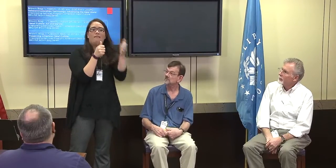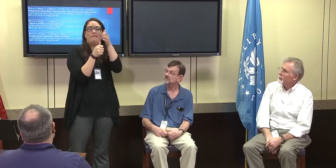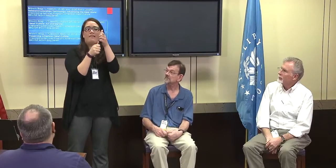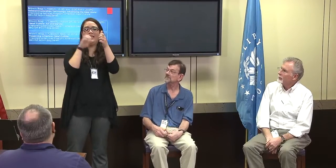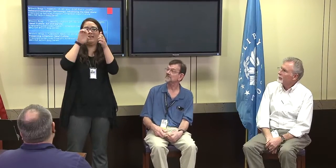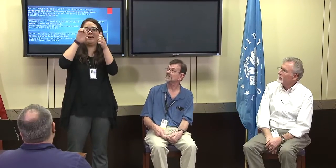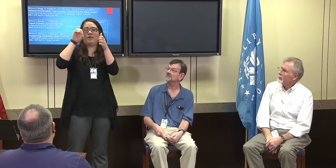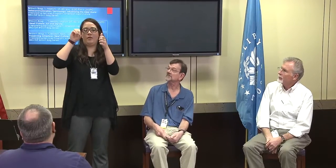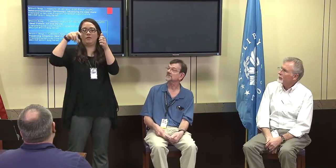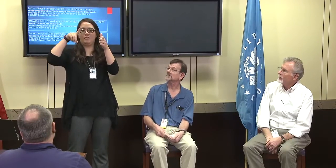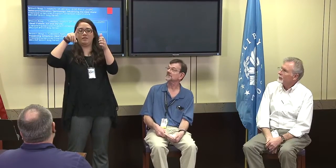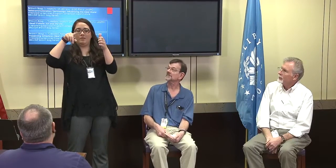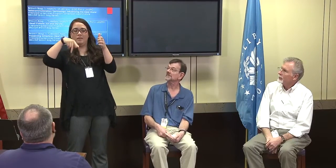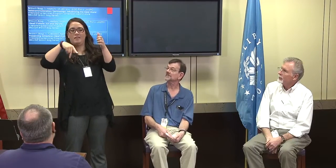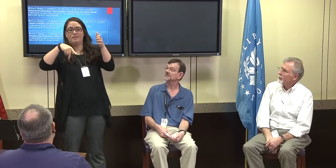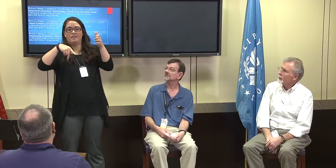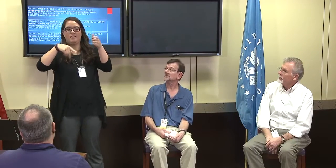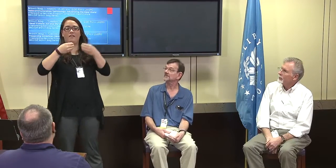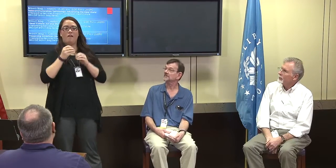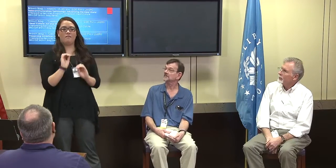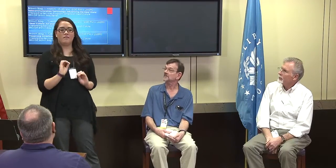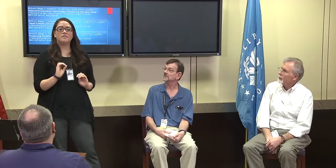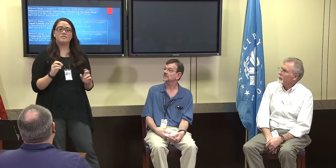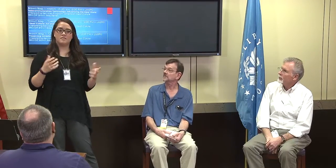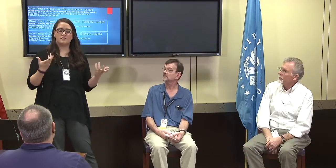which is housed in the EE ODP.